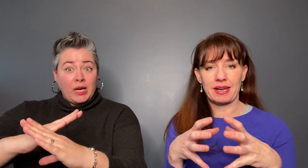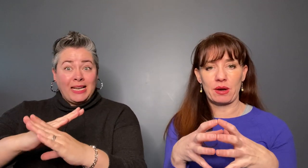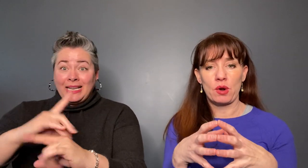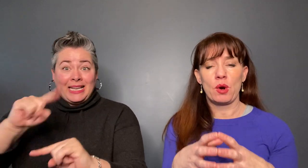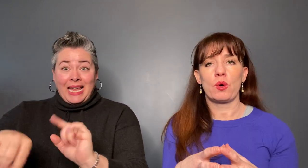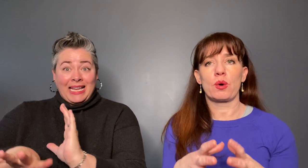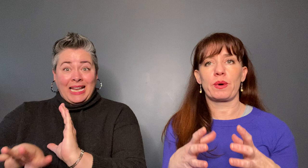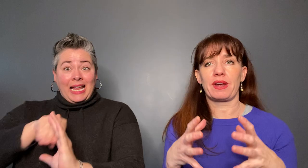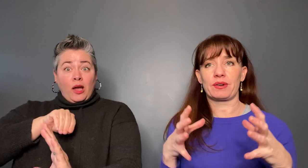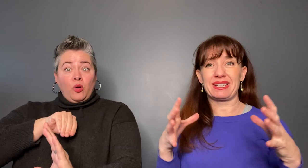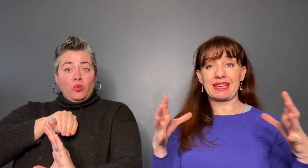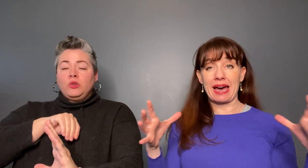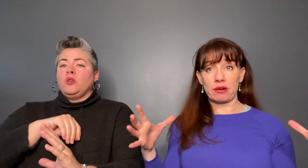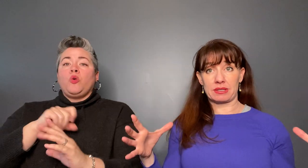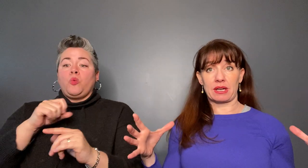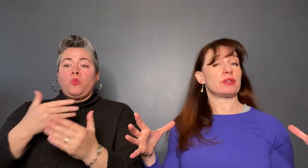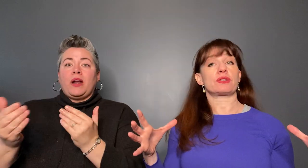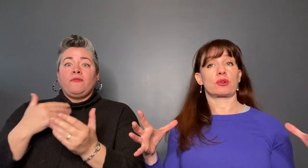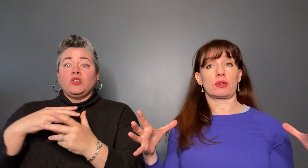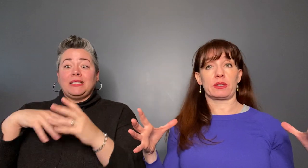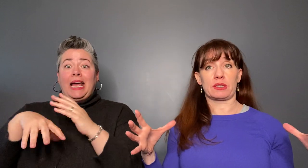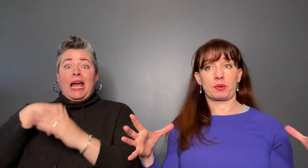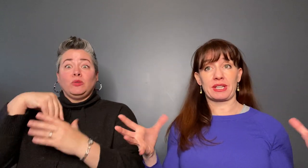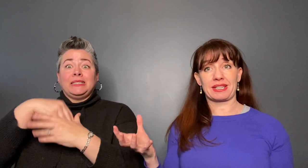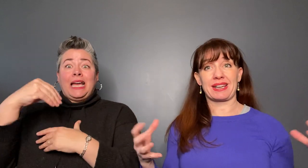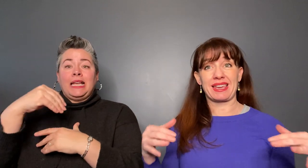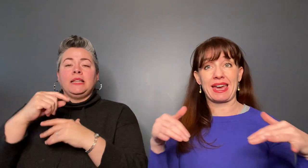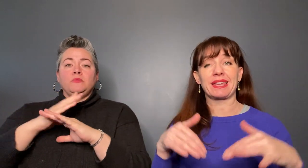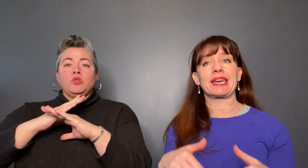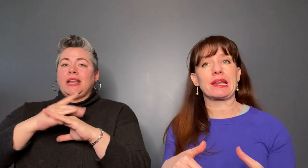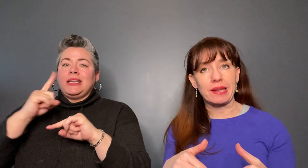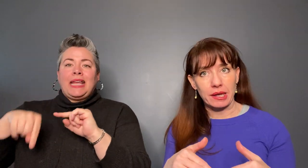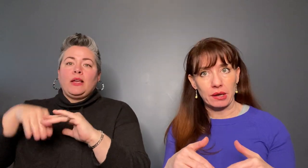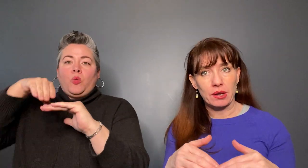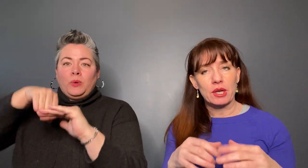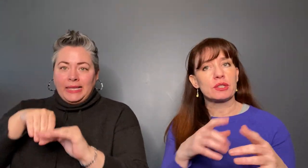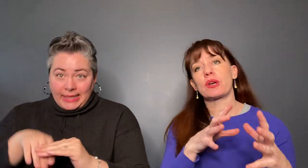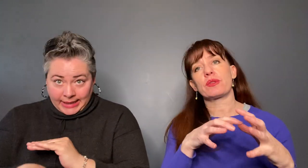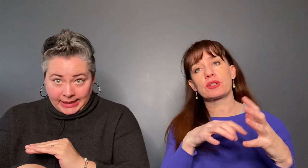get out or whatever is outside the circle is protected and can't get in so